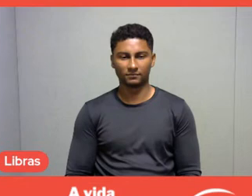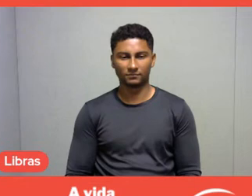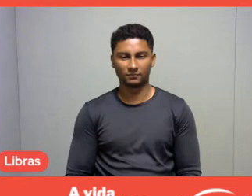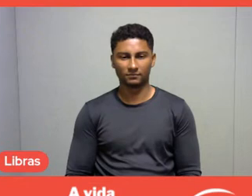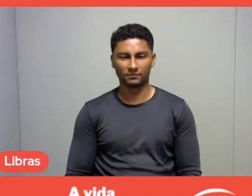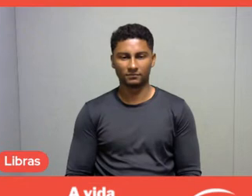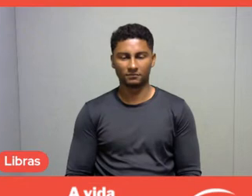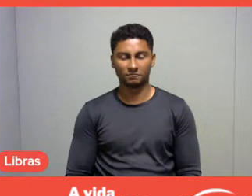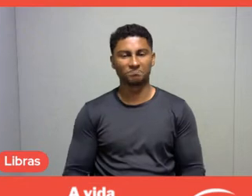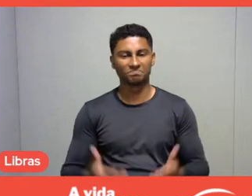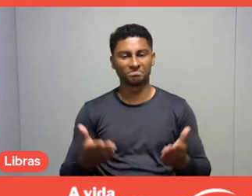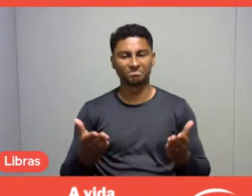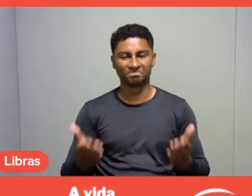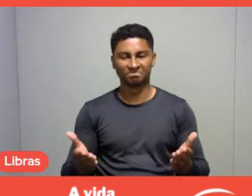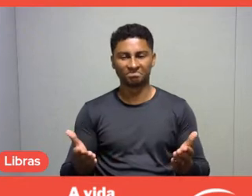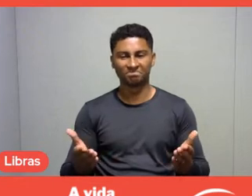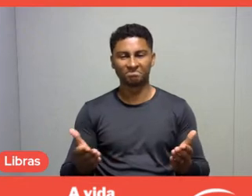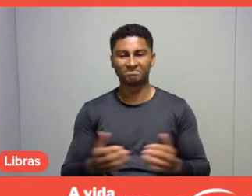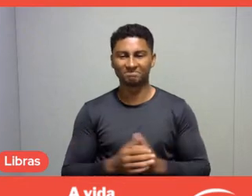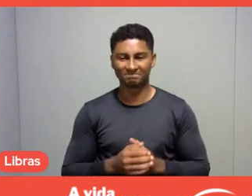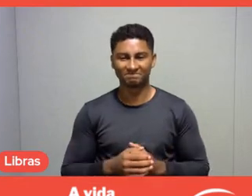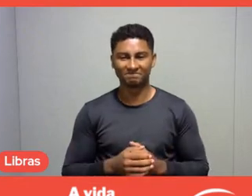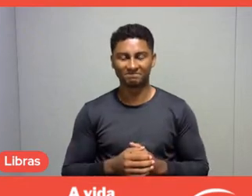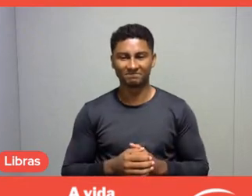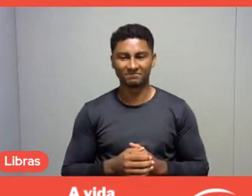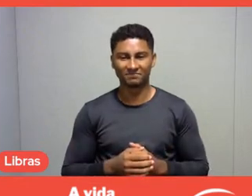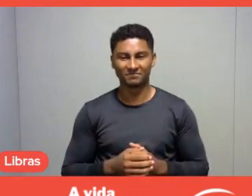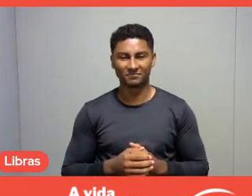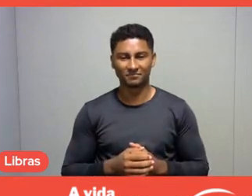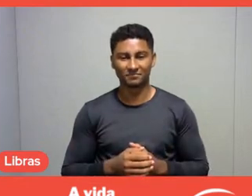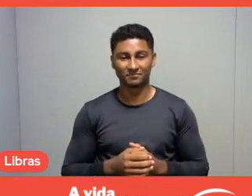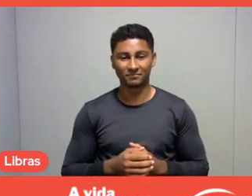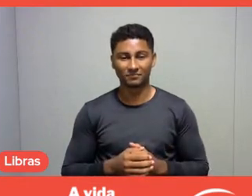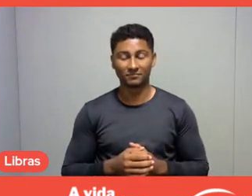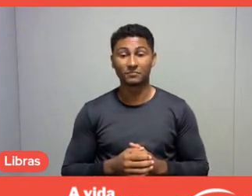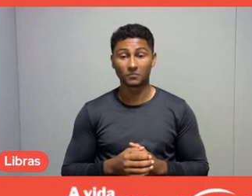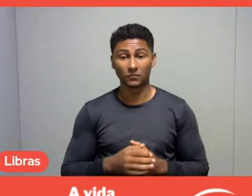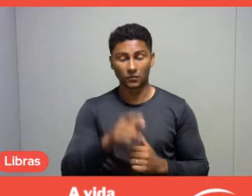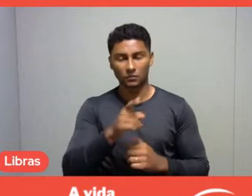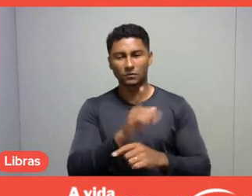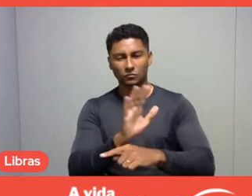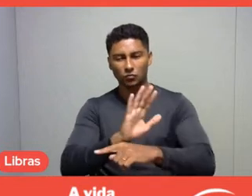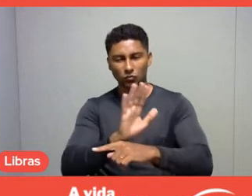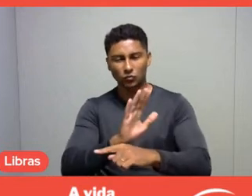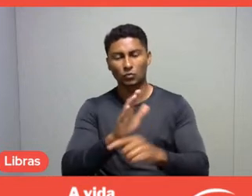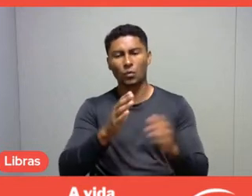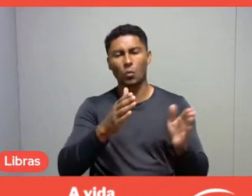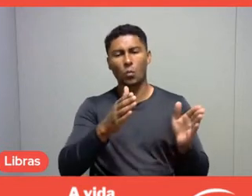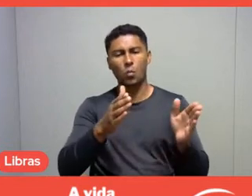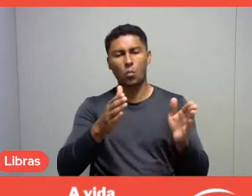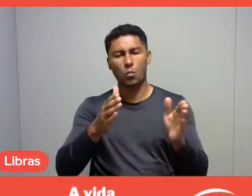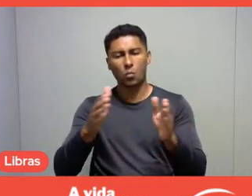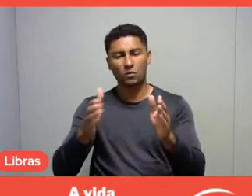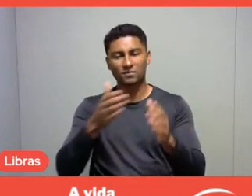Well, folks, from what we could gather in our colleagues' exposition,